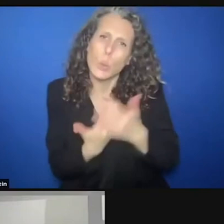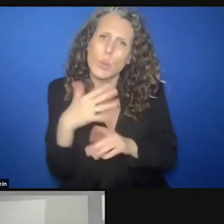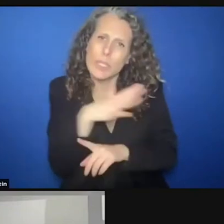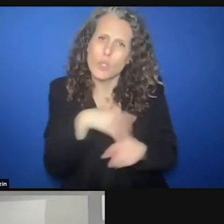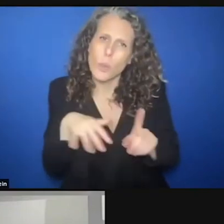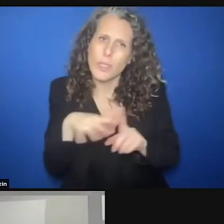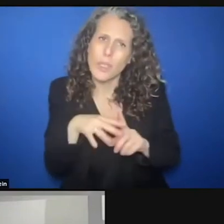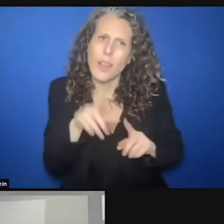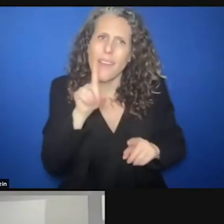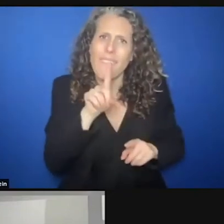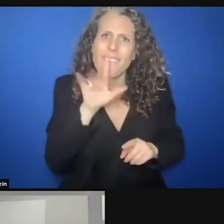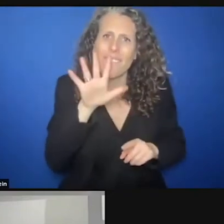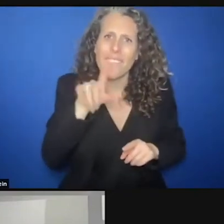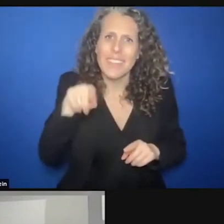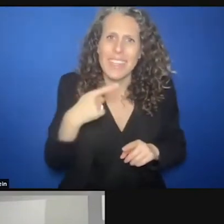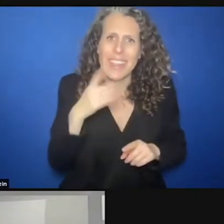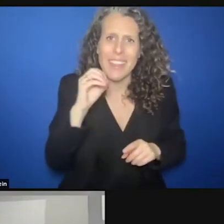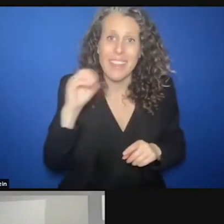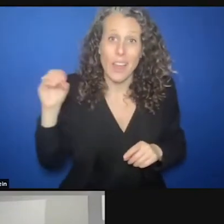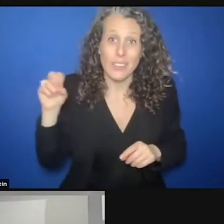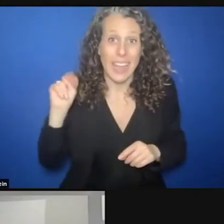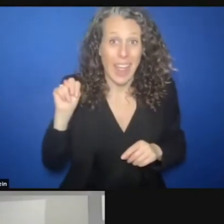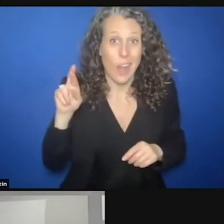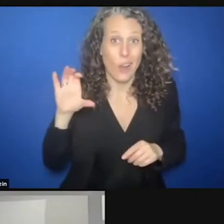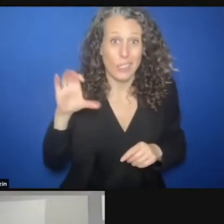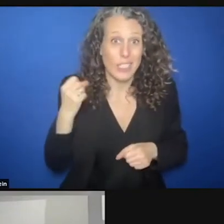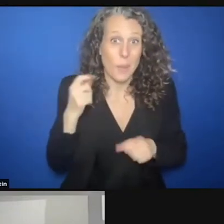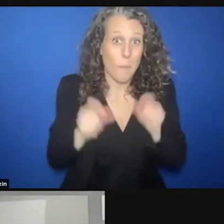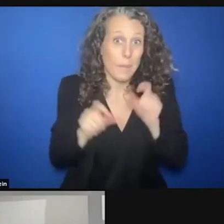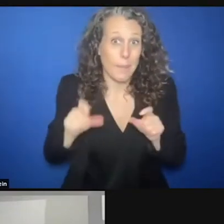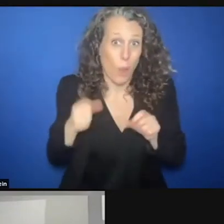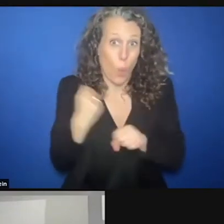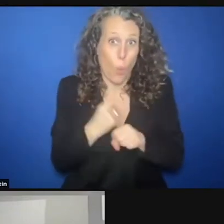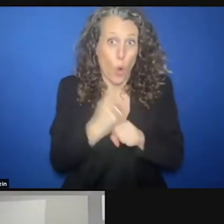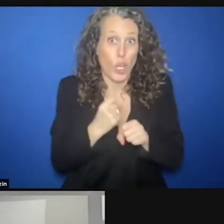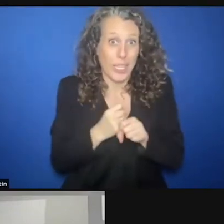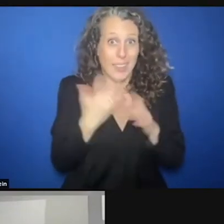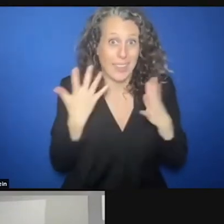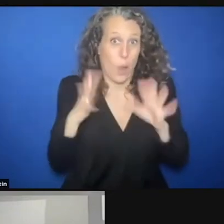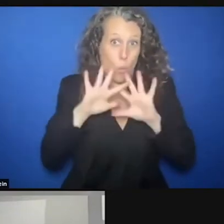NRC workers around the world dealing with the new realities of the COVID era. We keep